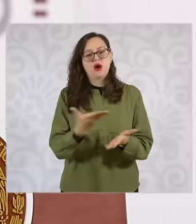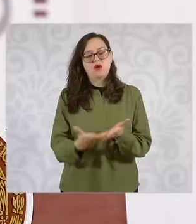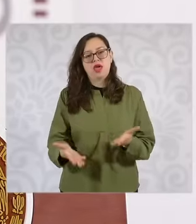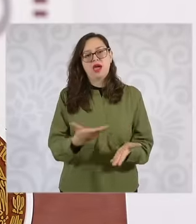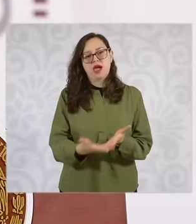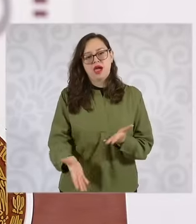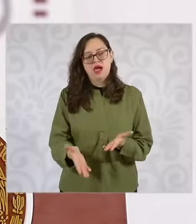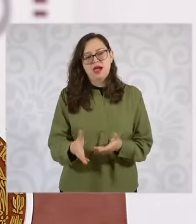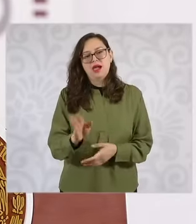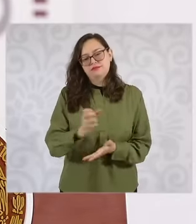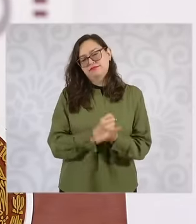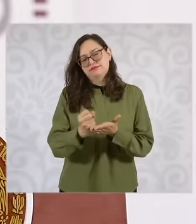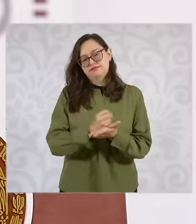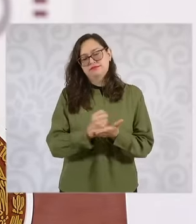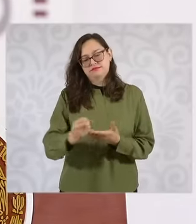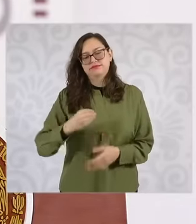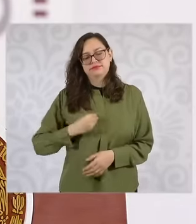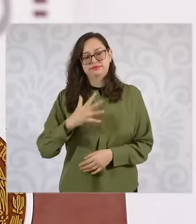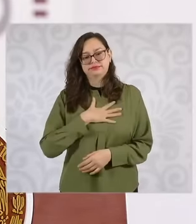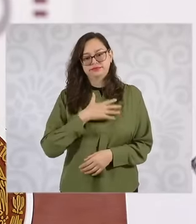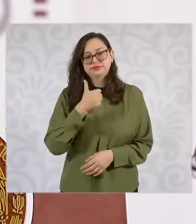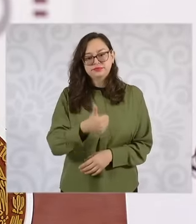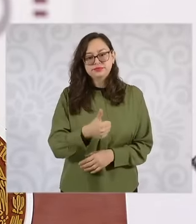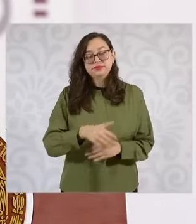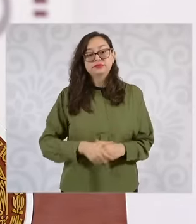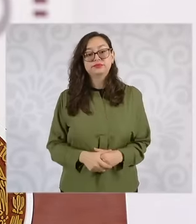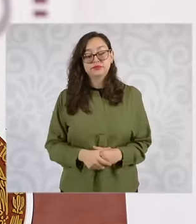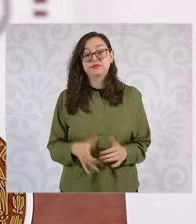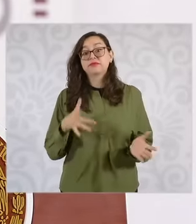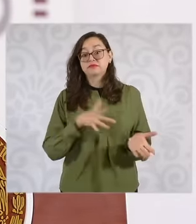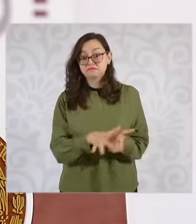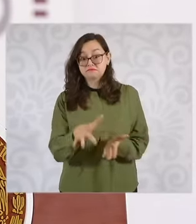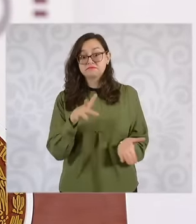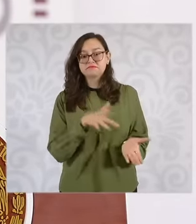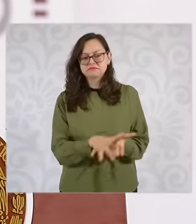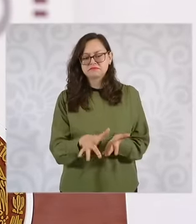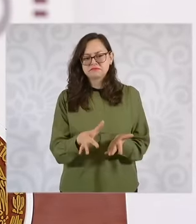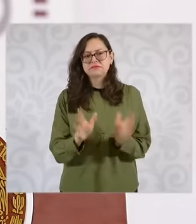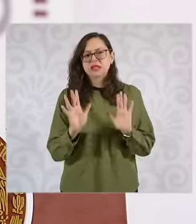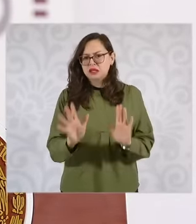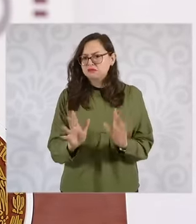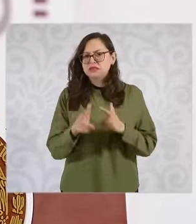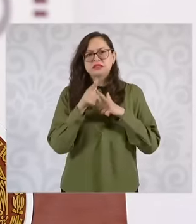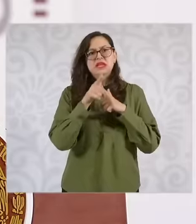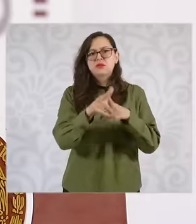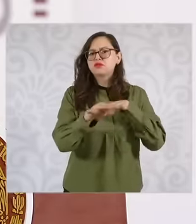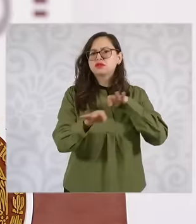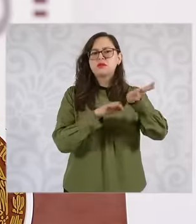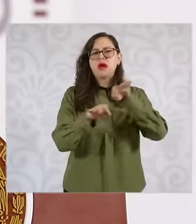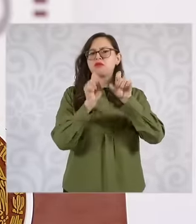housing program in addition to continuing to support with the sending and receiving of remittances with the promotion of